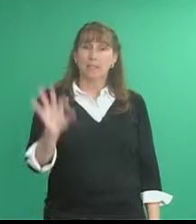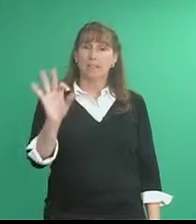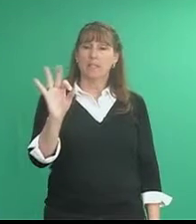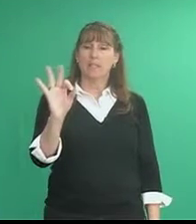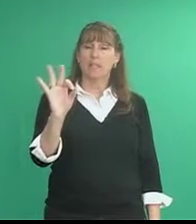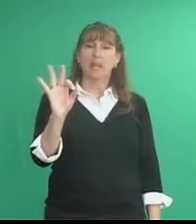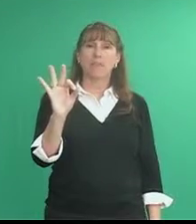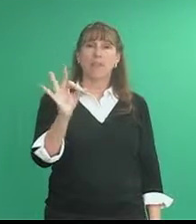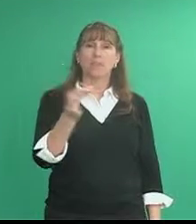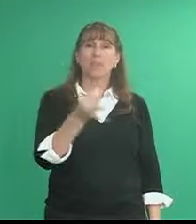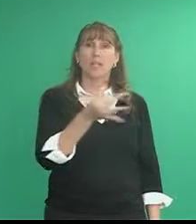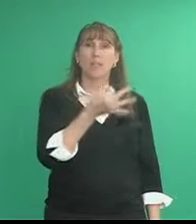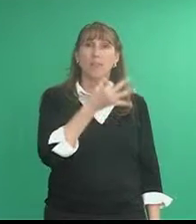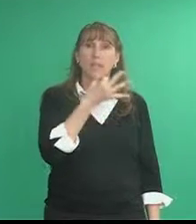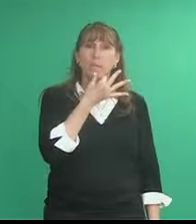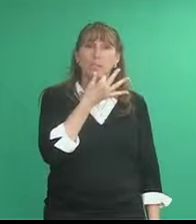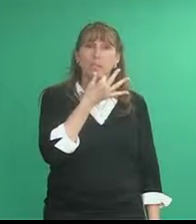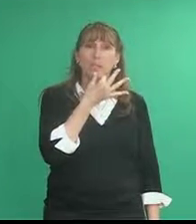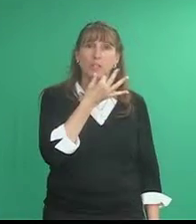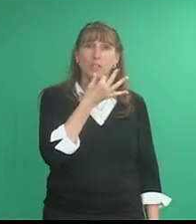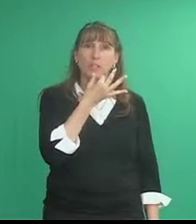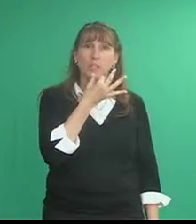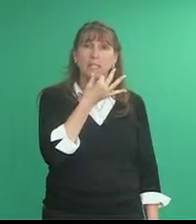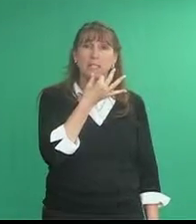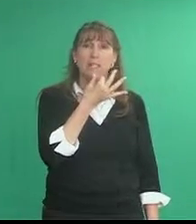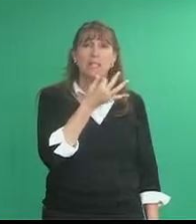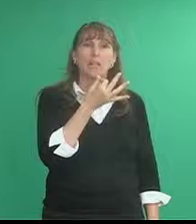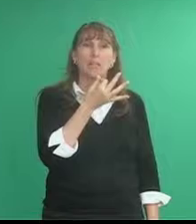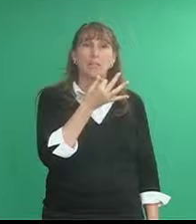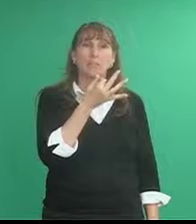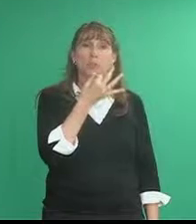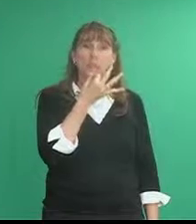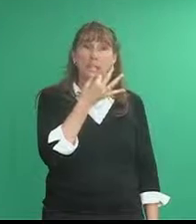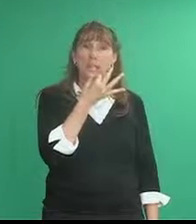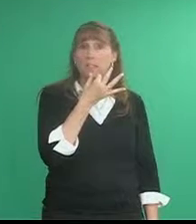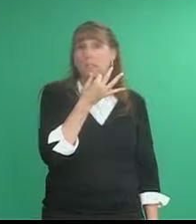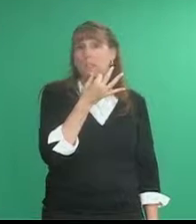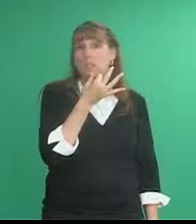take the F handshape and put it on your chin [um] good at to be